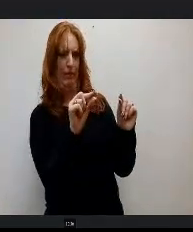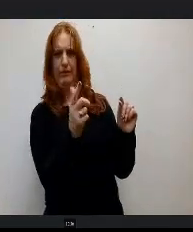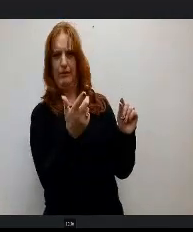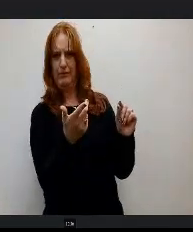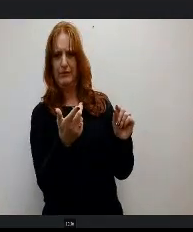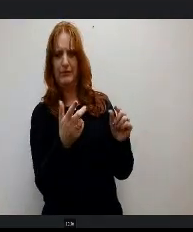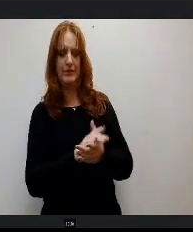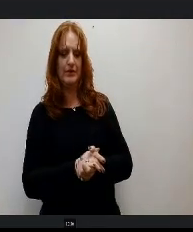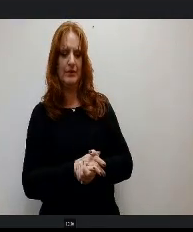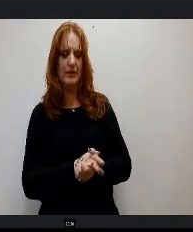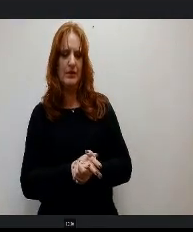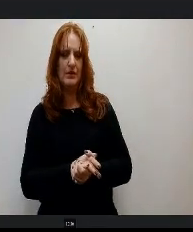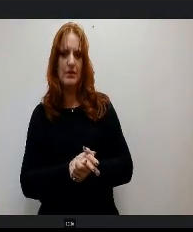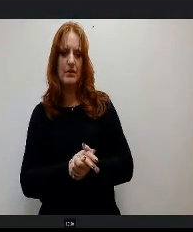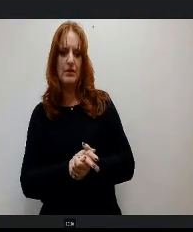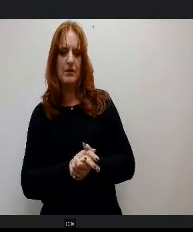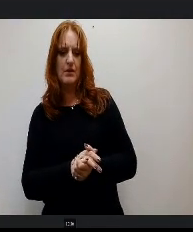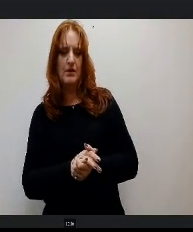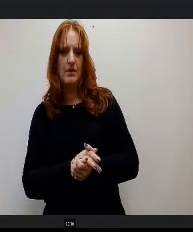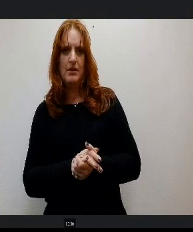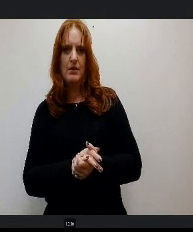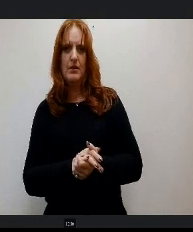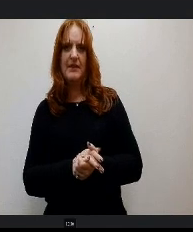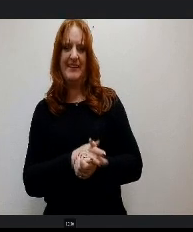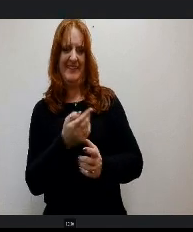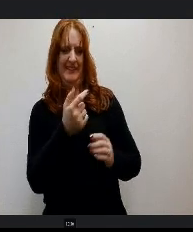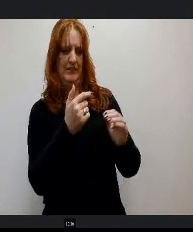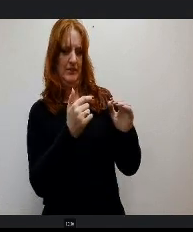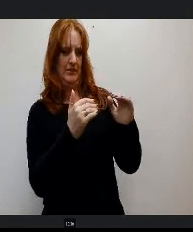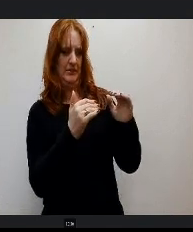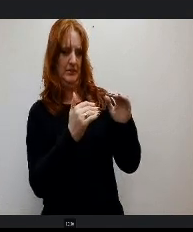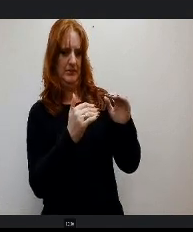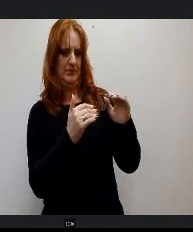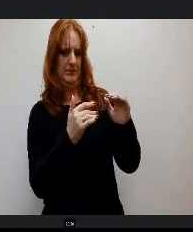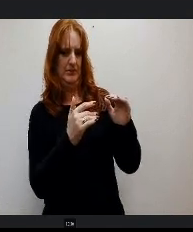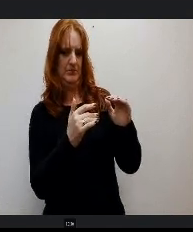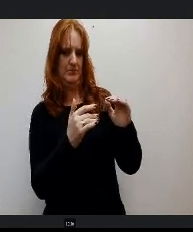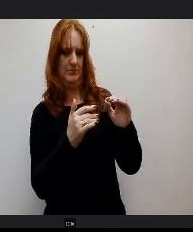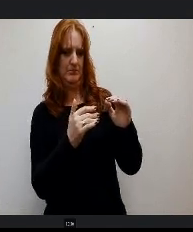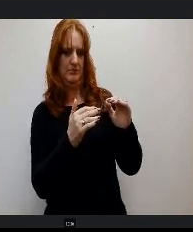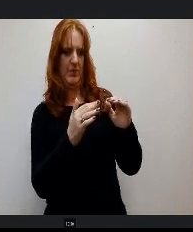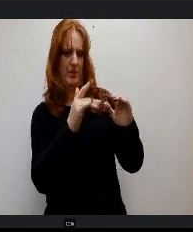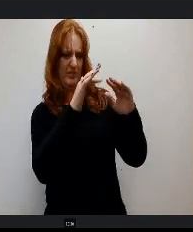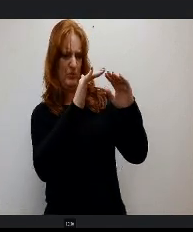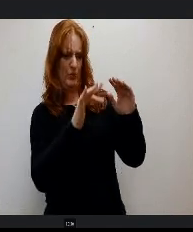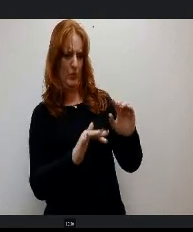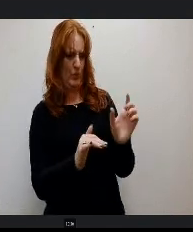So a little below the halfway point of the page on the left hand side, do